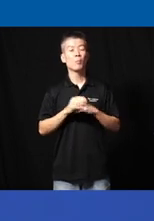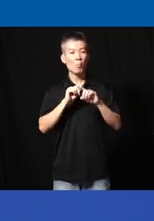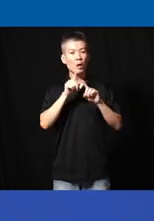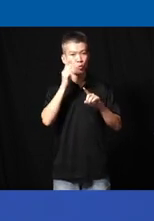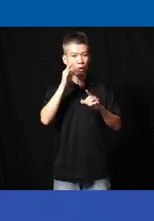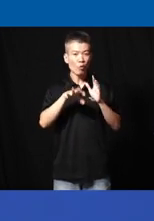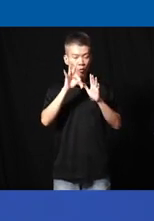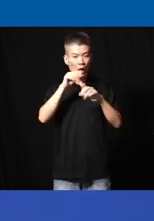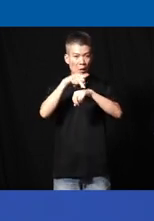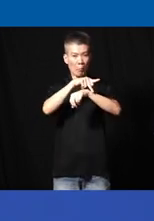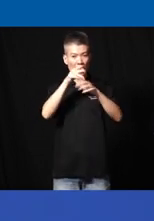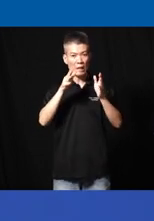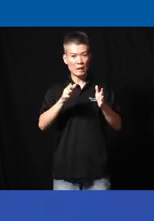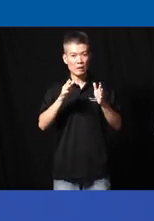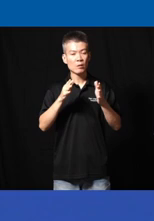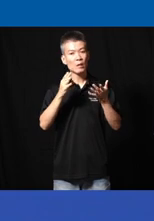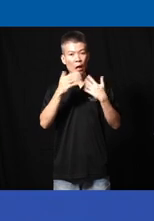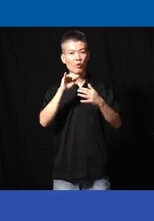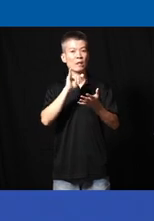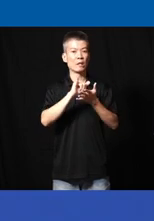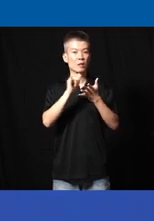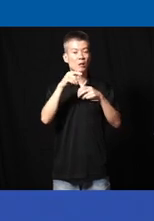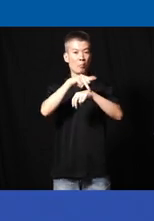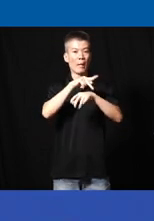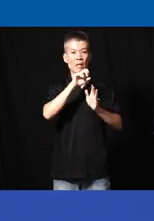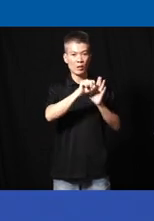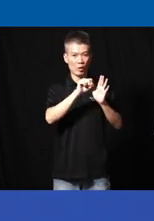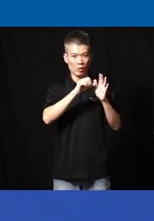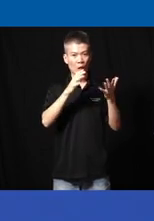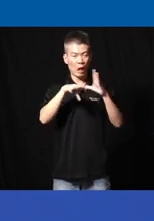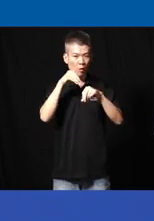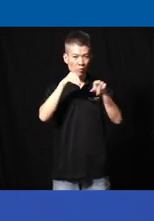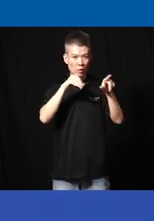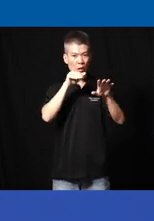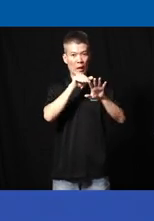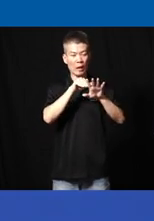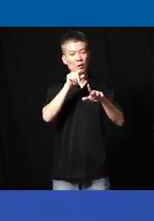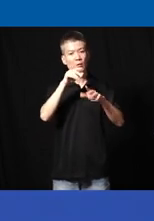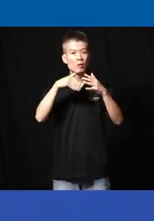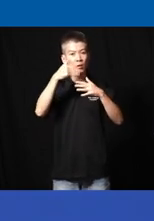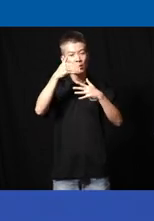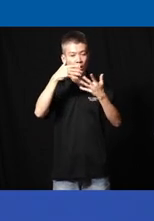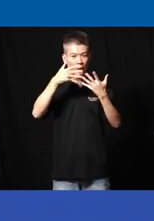find the panelist uh after this panel session out there during the the networking session so